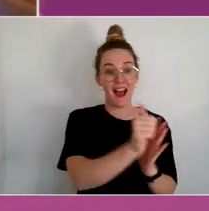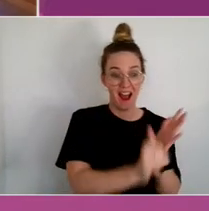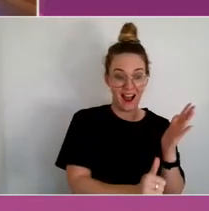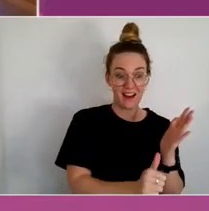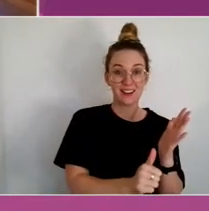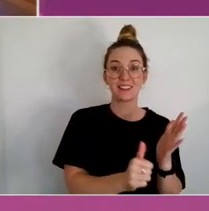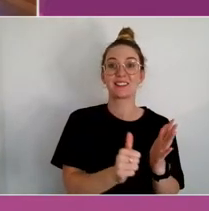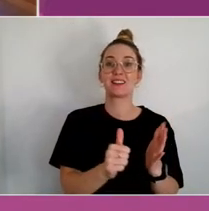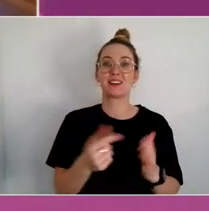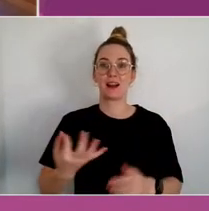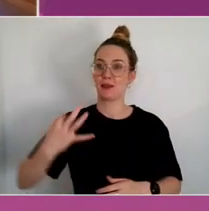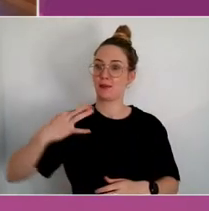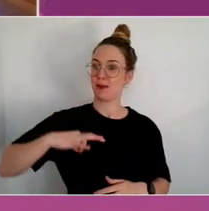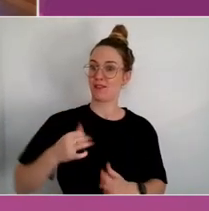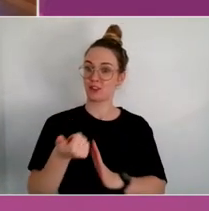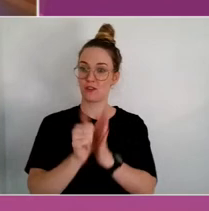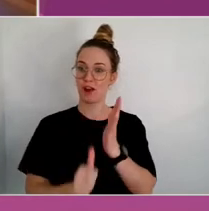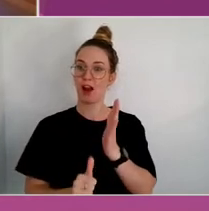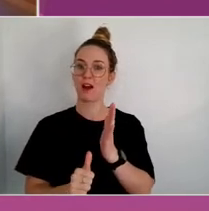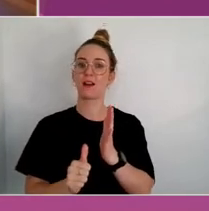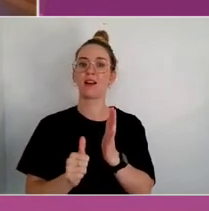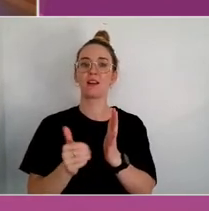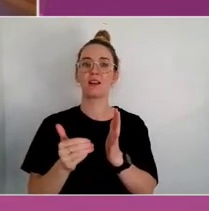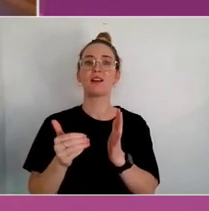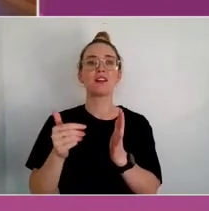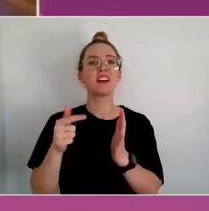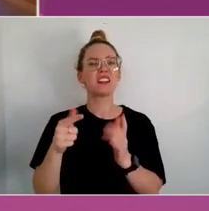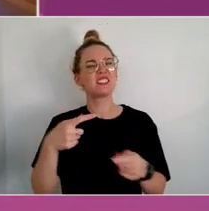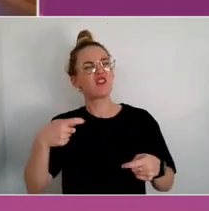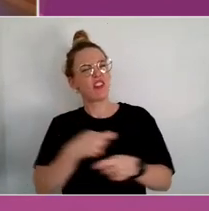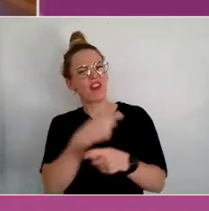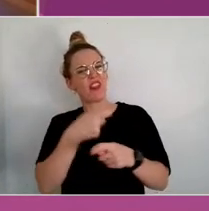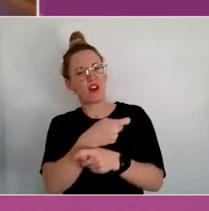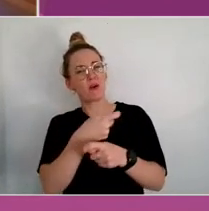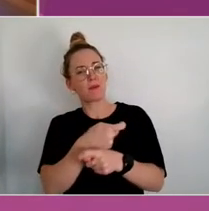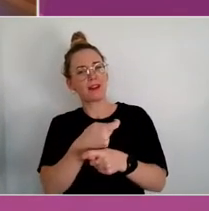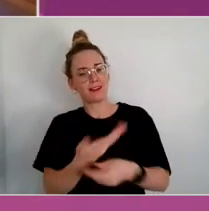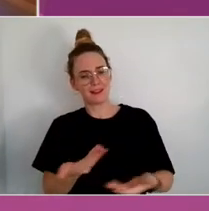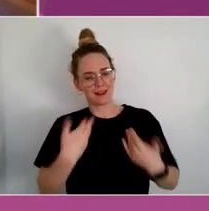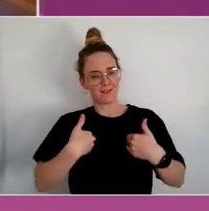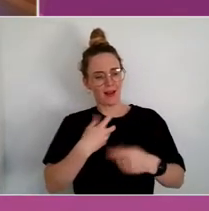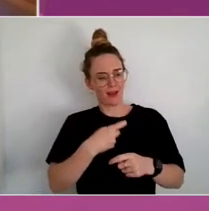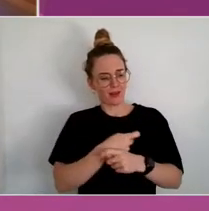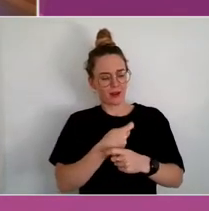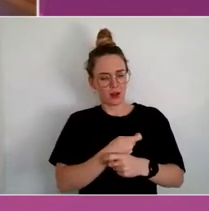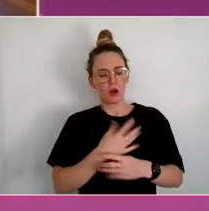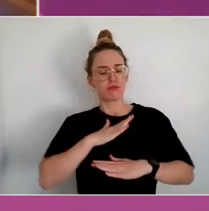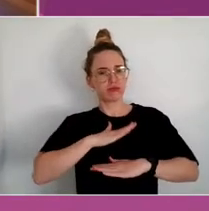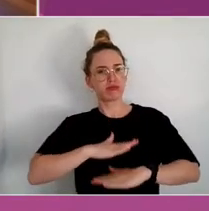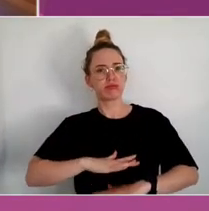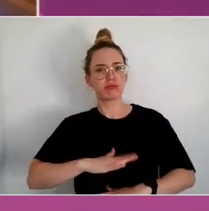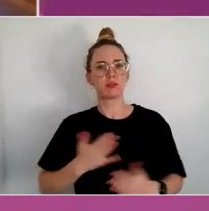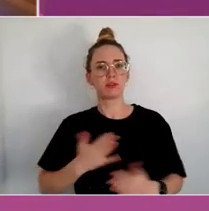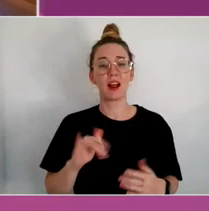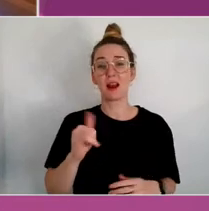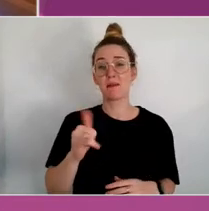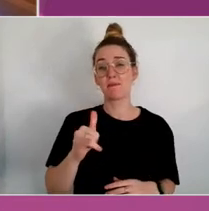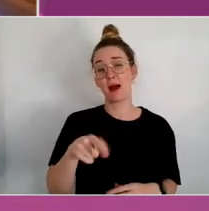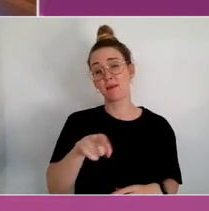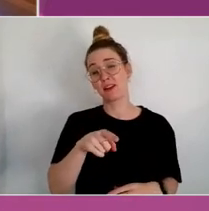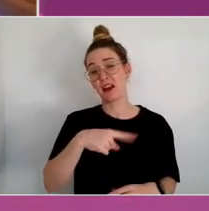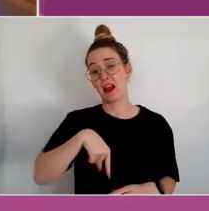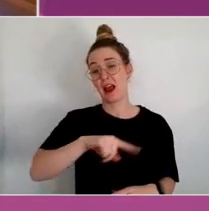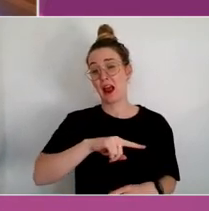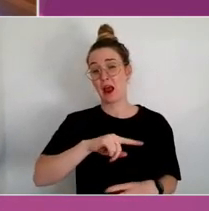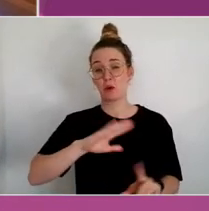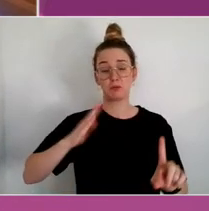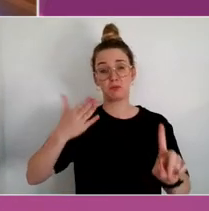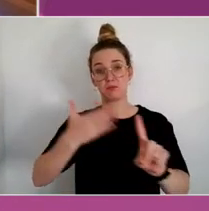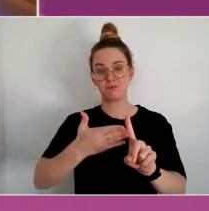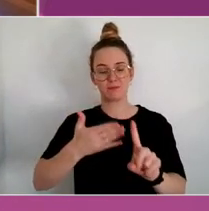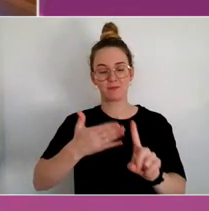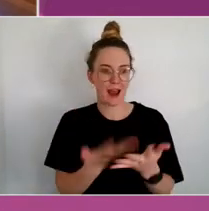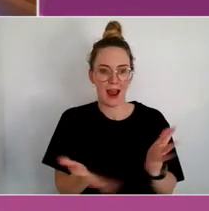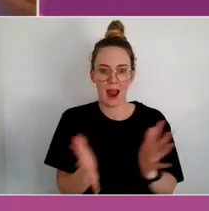Maybe we've got greater scope to really identify some of the benefits in that context.